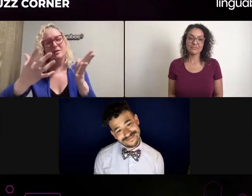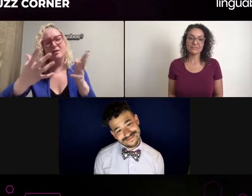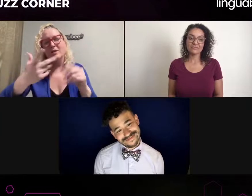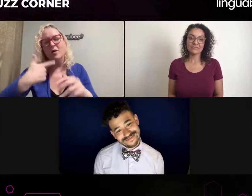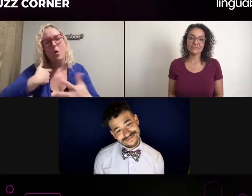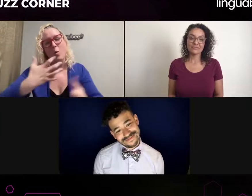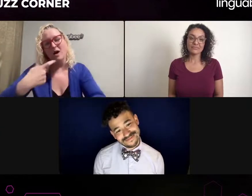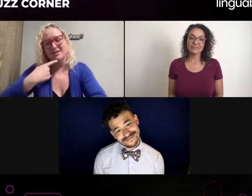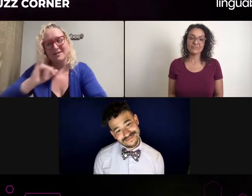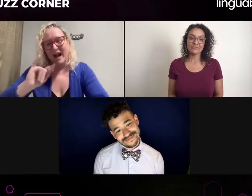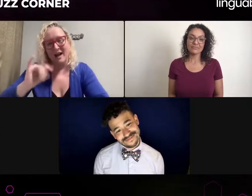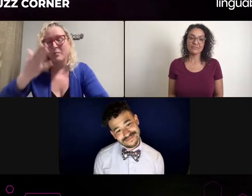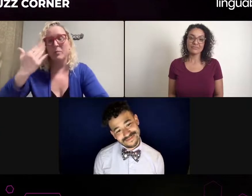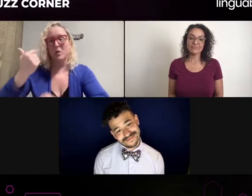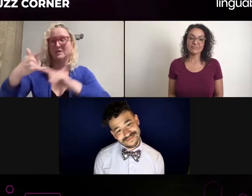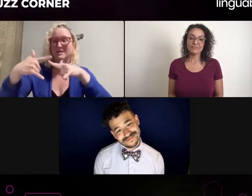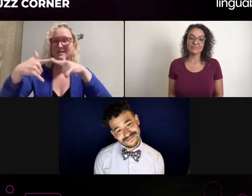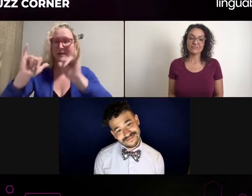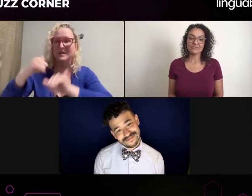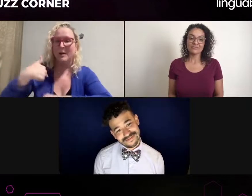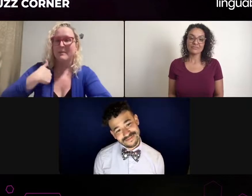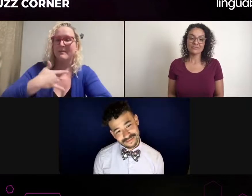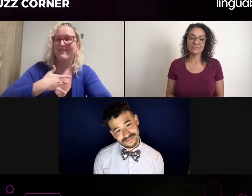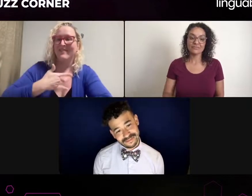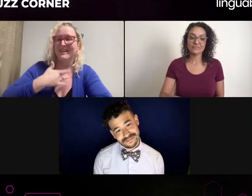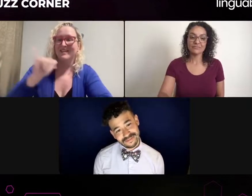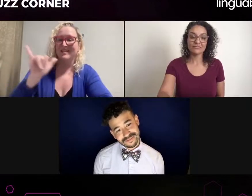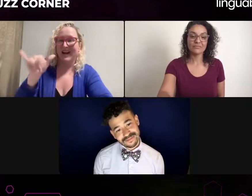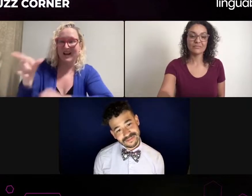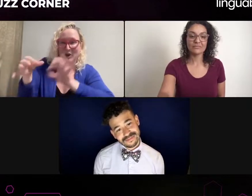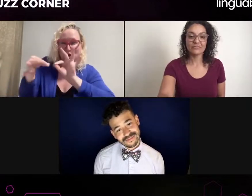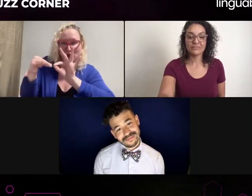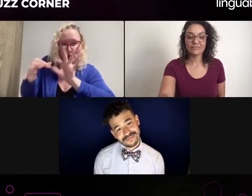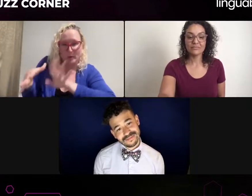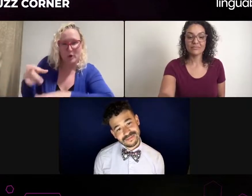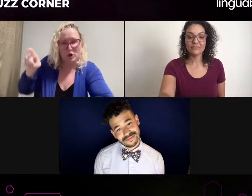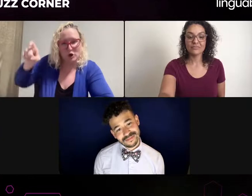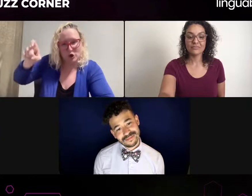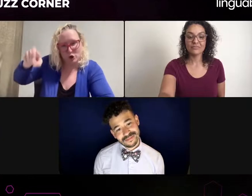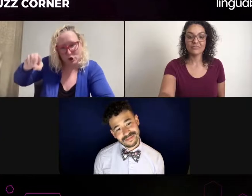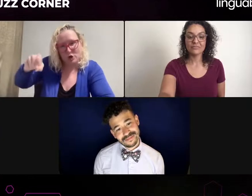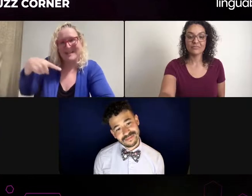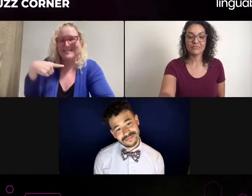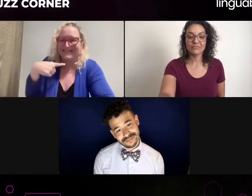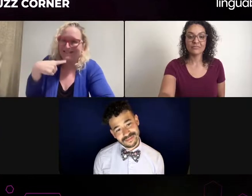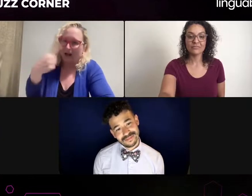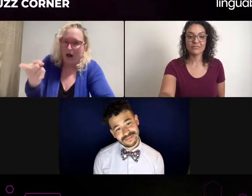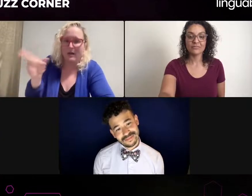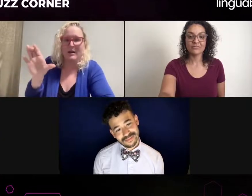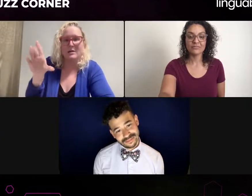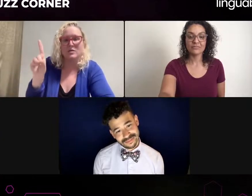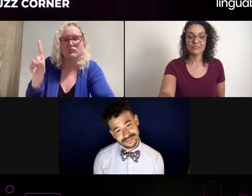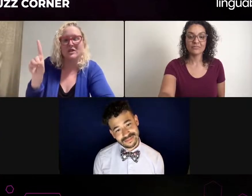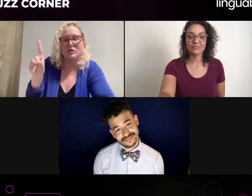And that is such a common situation that I've experienced in both L.A. and New York City. So for me, that's why I bring my own.